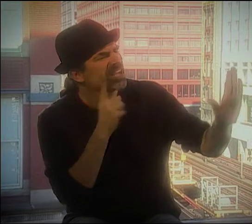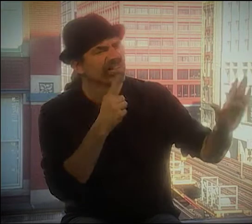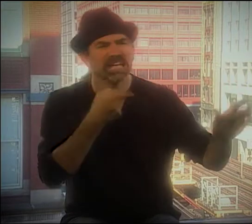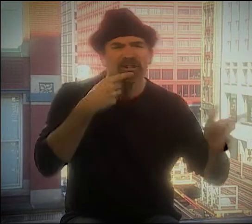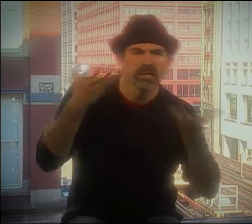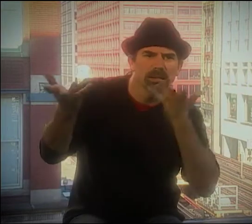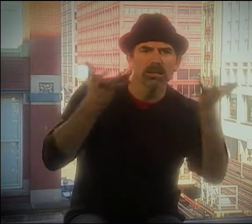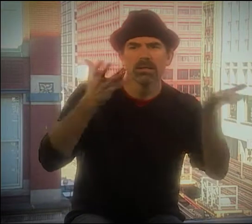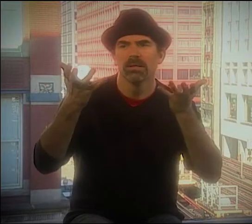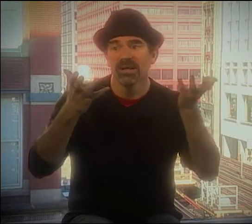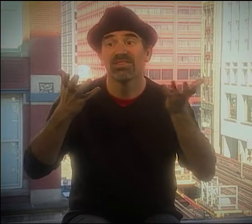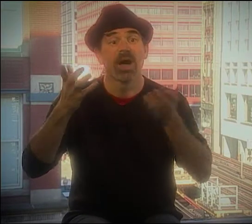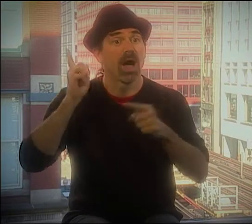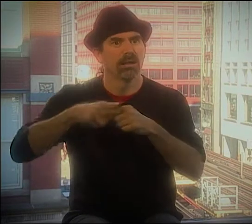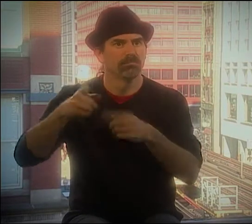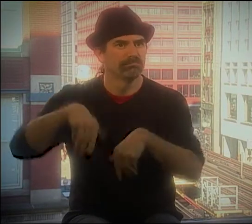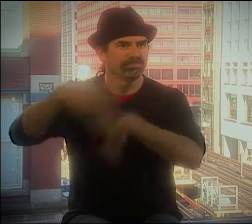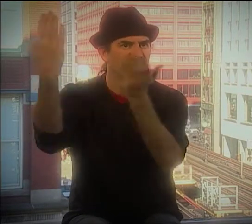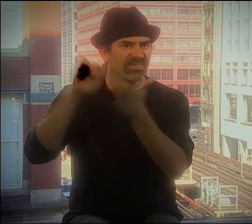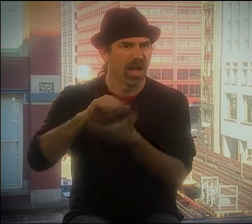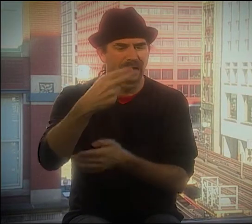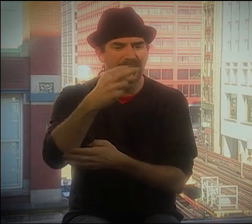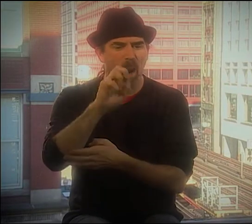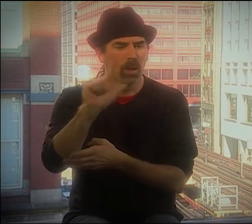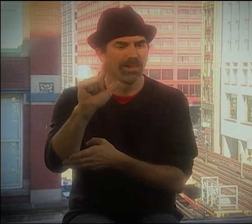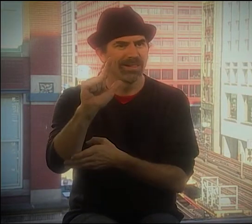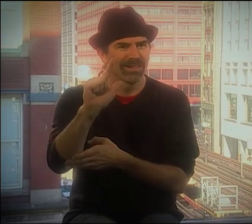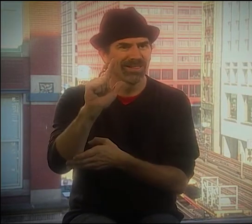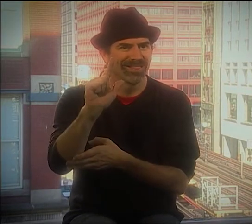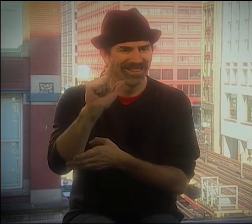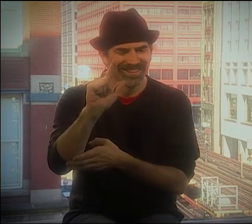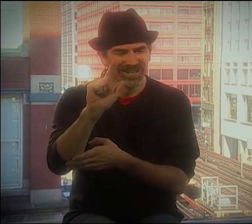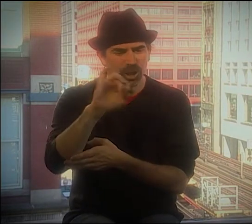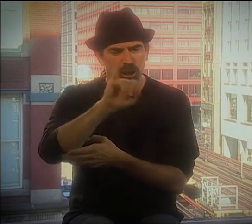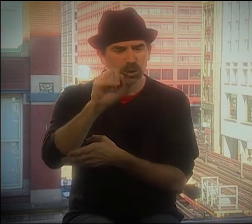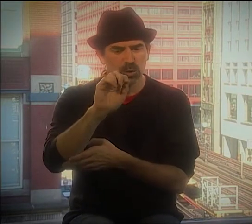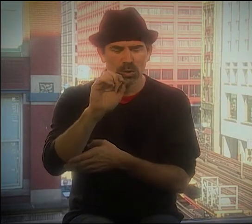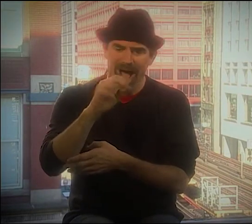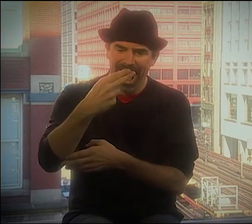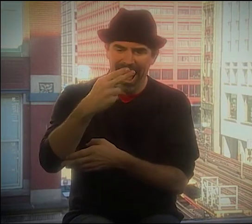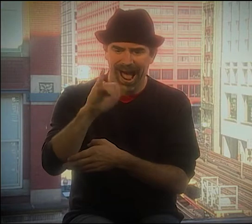HE JUST STARTED WITH TAPPING.